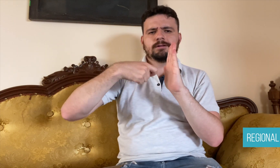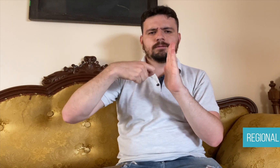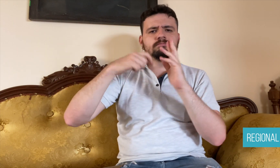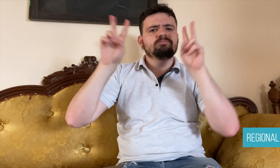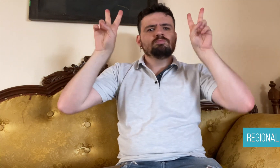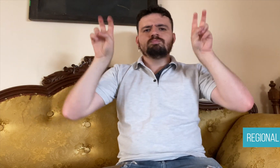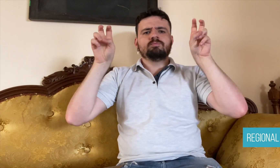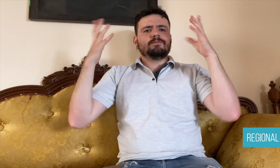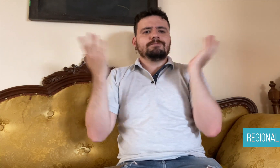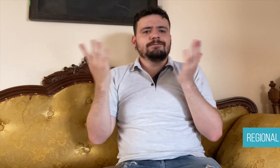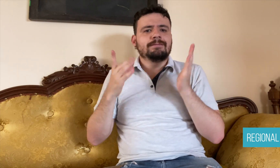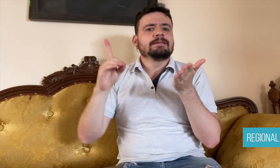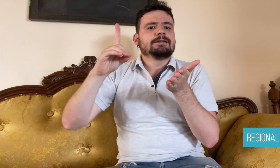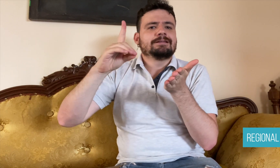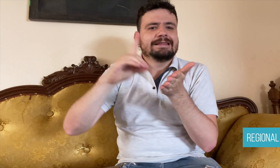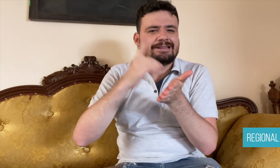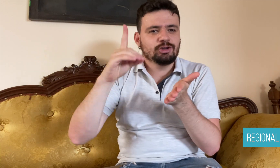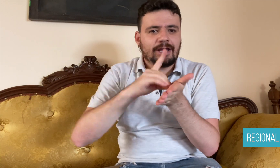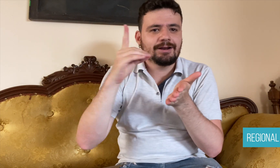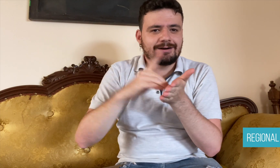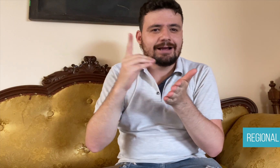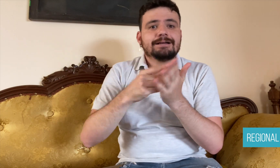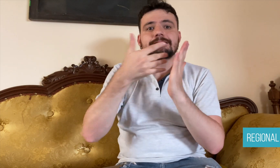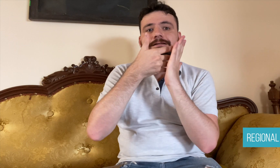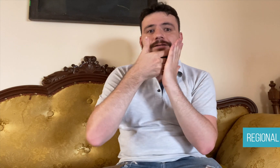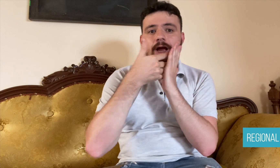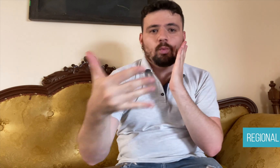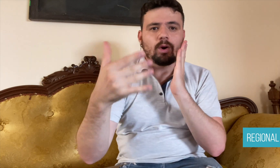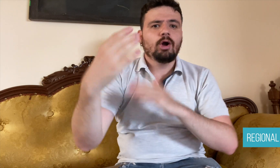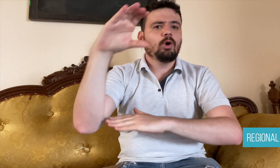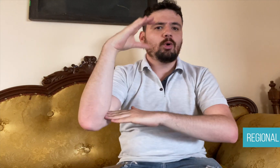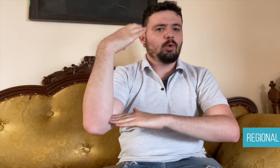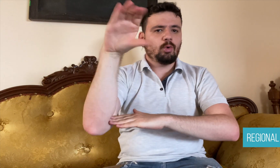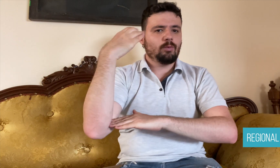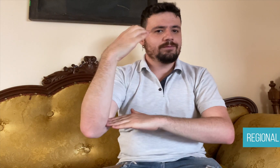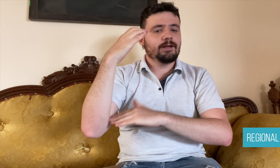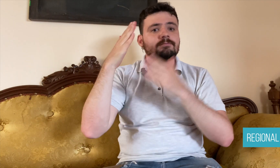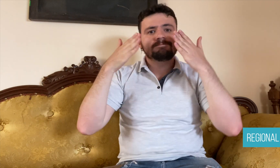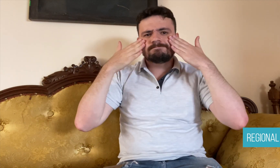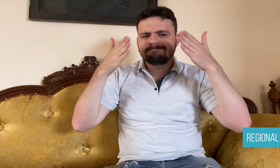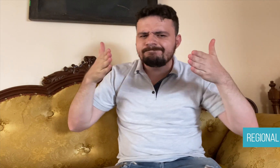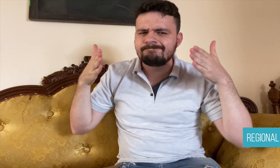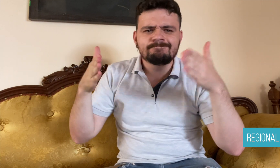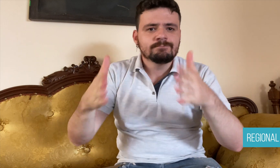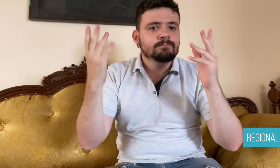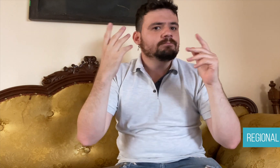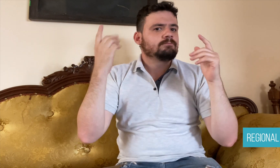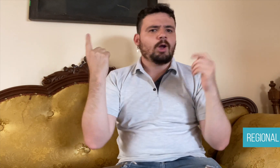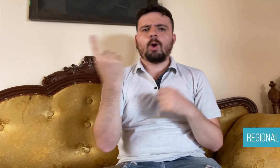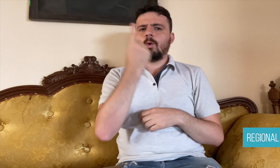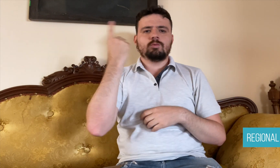on healthcare signs. After long discussions and agreements,